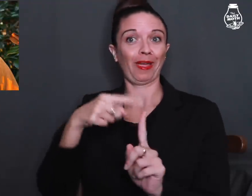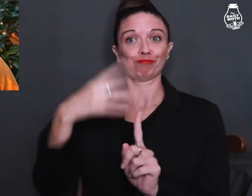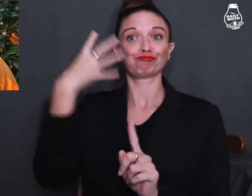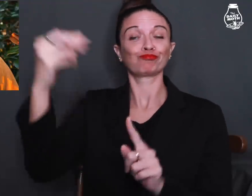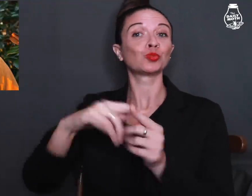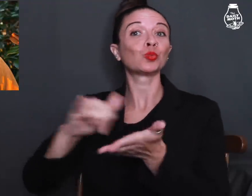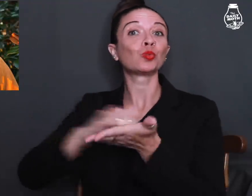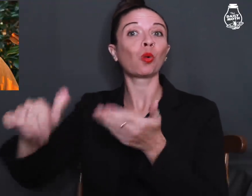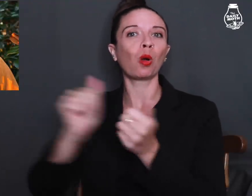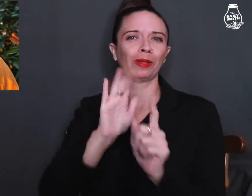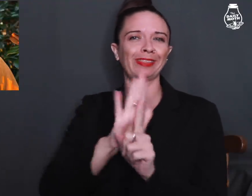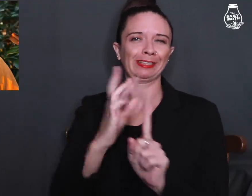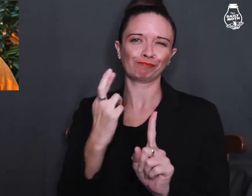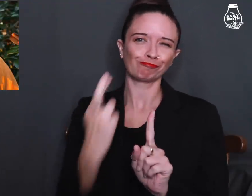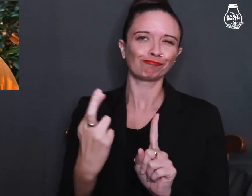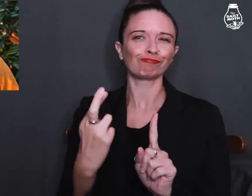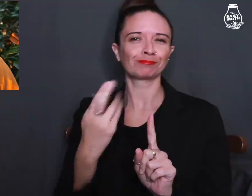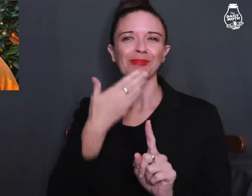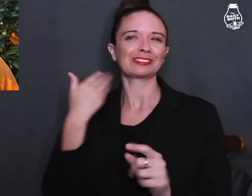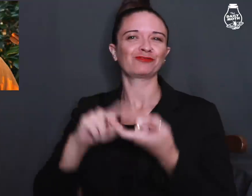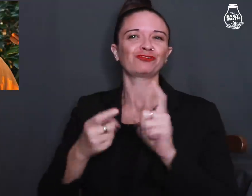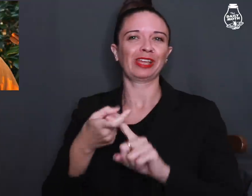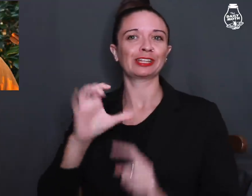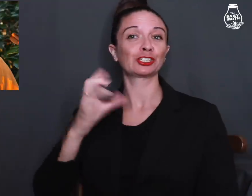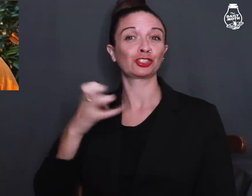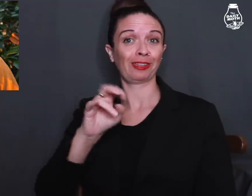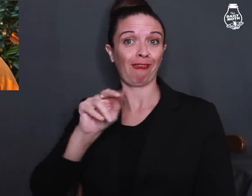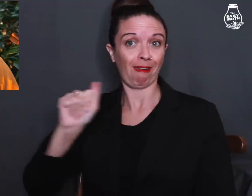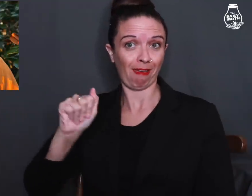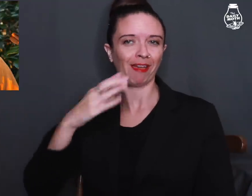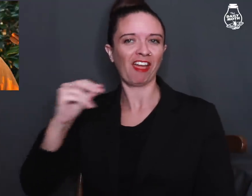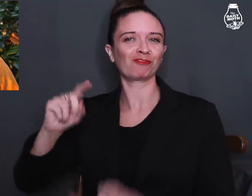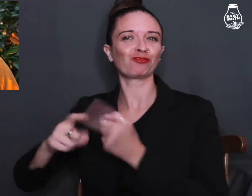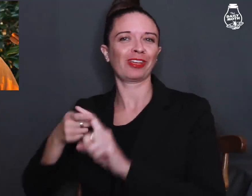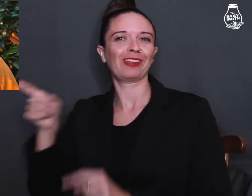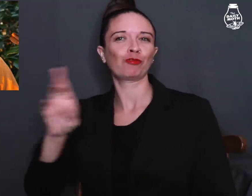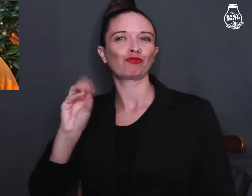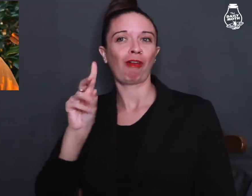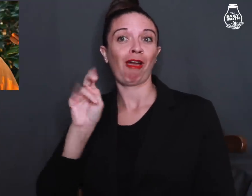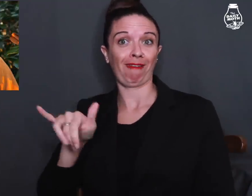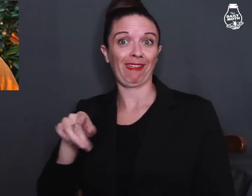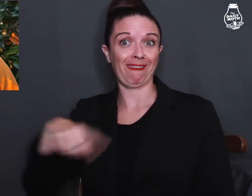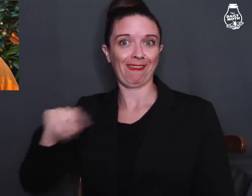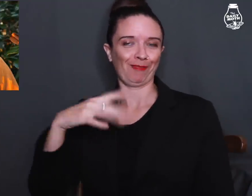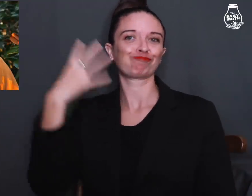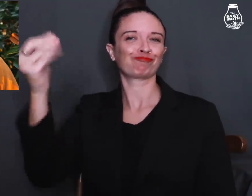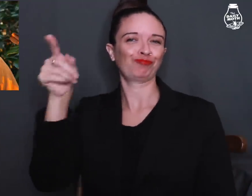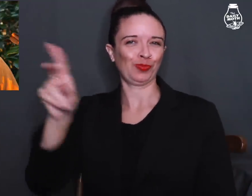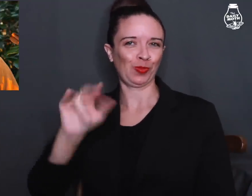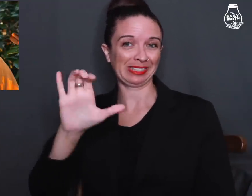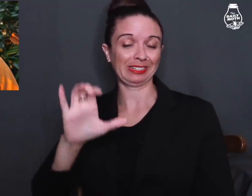when he went to New York City with Cheyenna, his best friend, and Rodney.